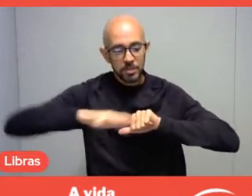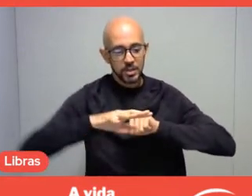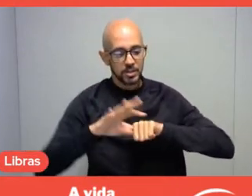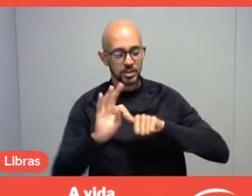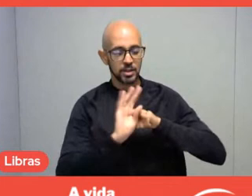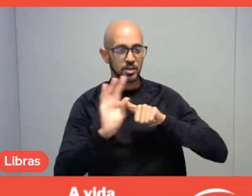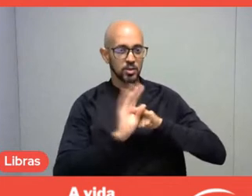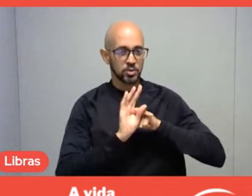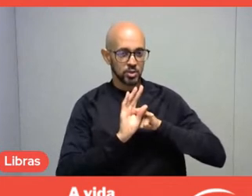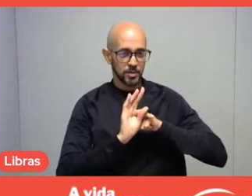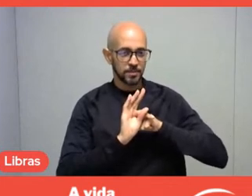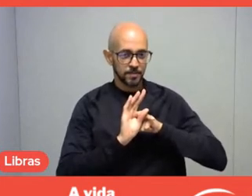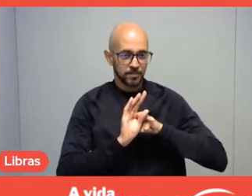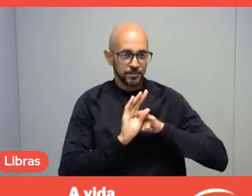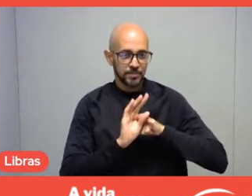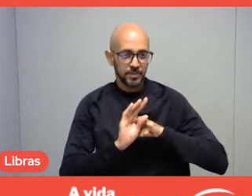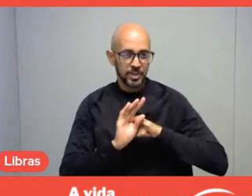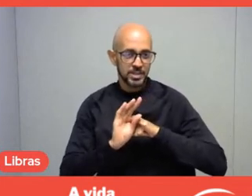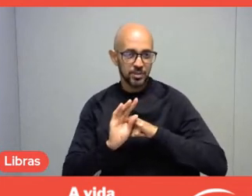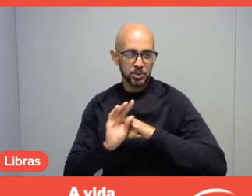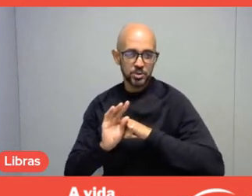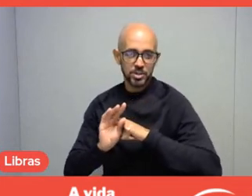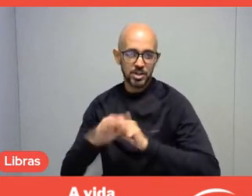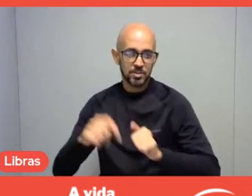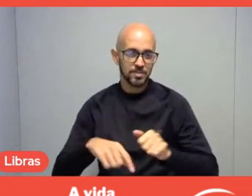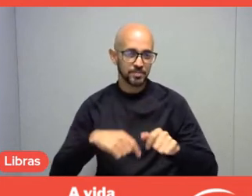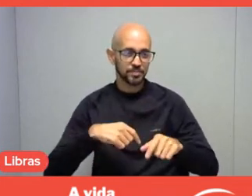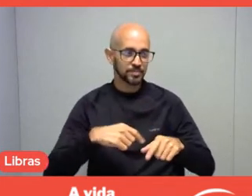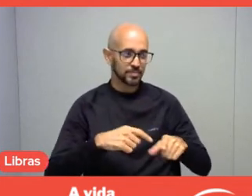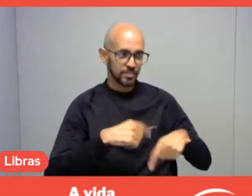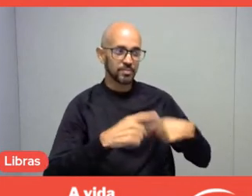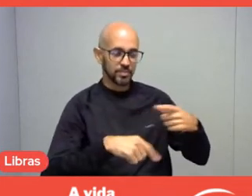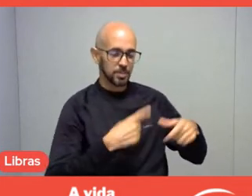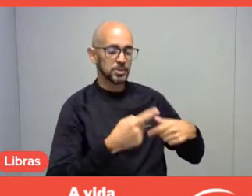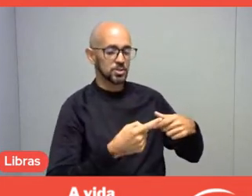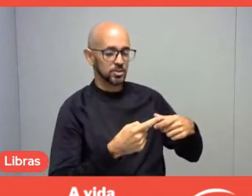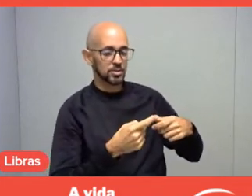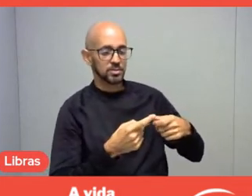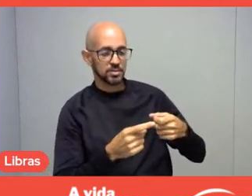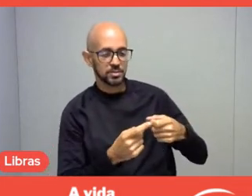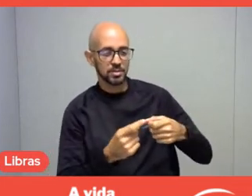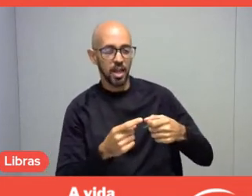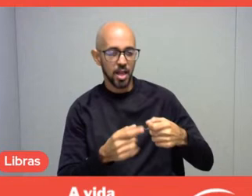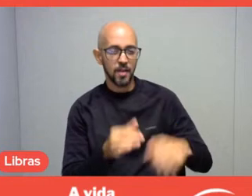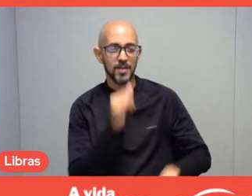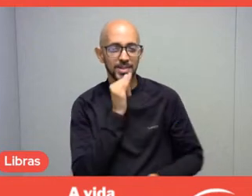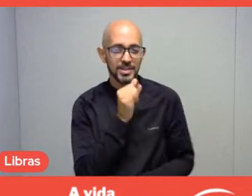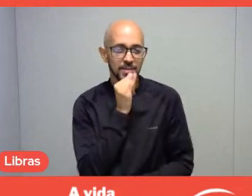And to finish, Márcia, and return the floor to you, I would like to give examples in which USP and Sesc worked together,